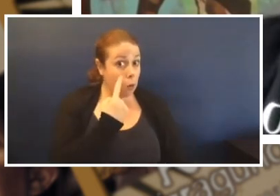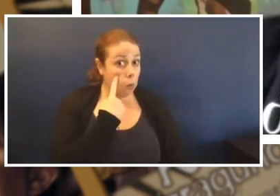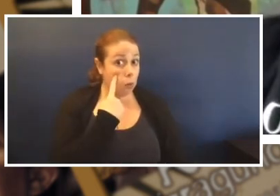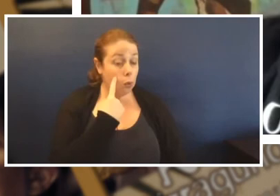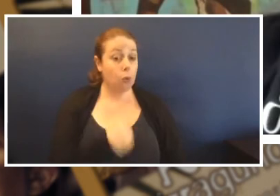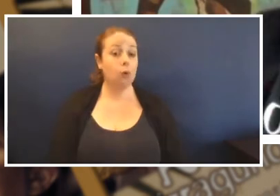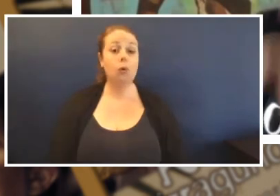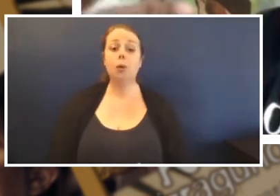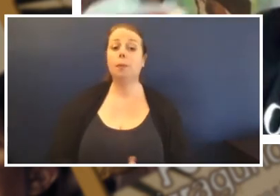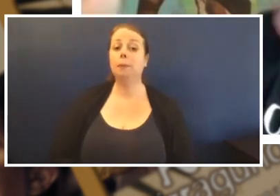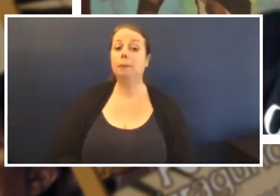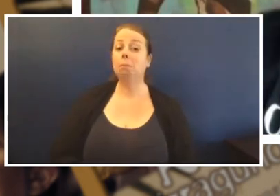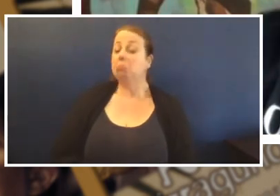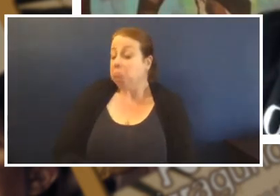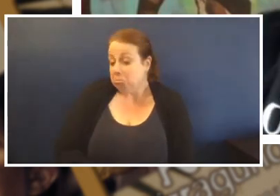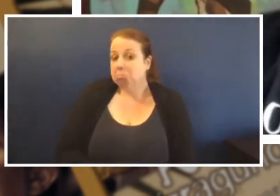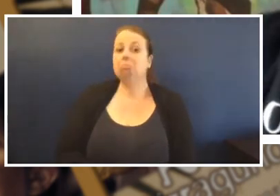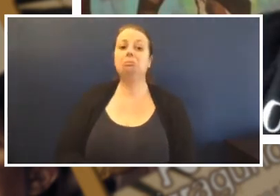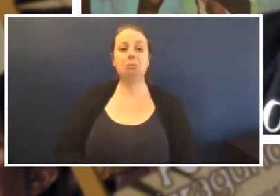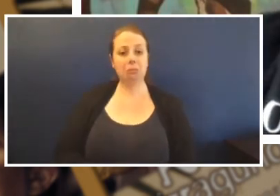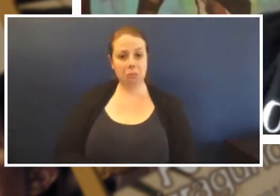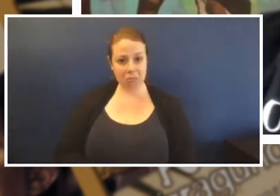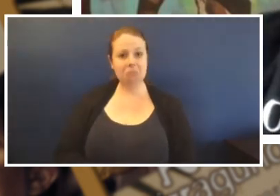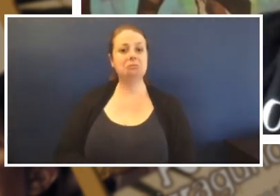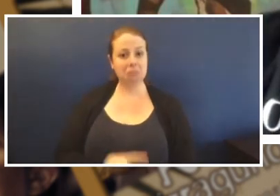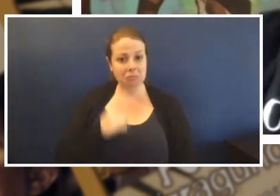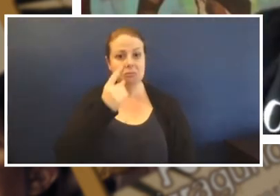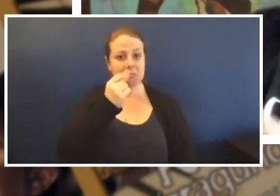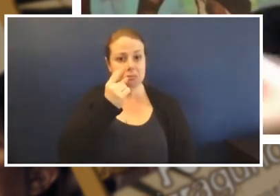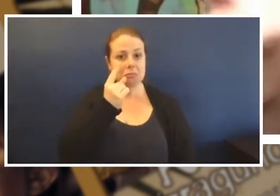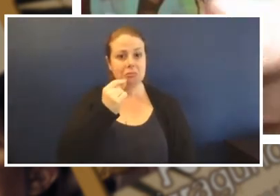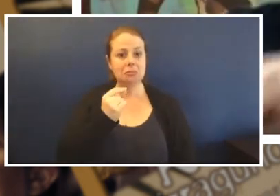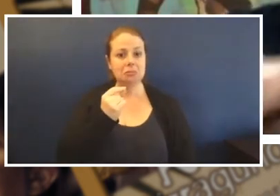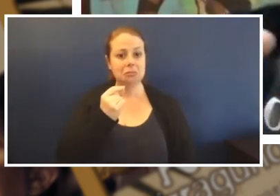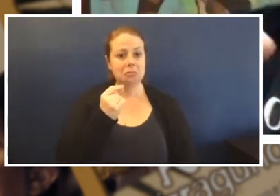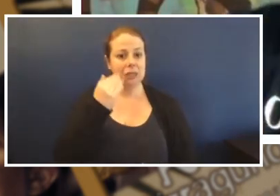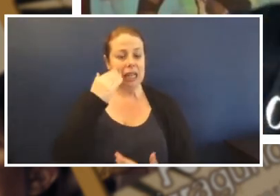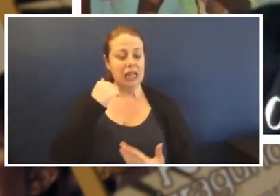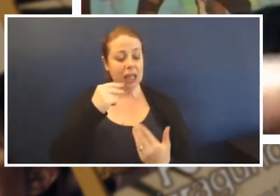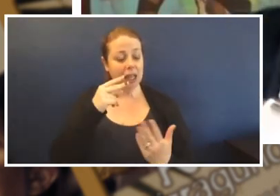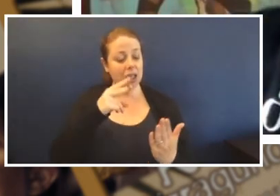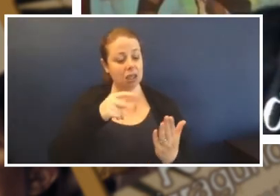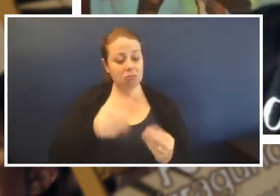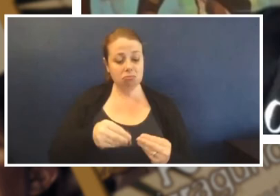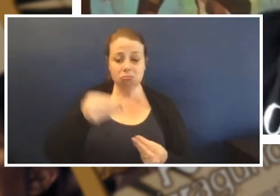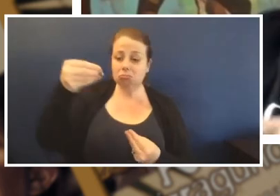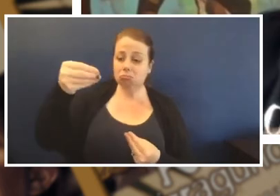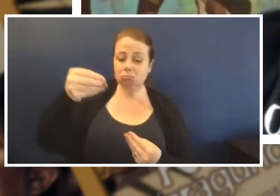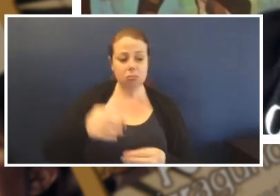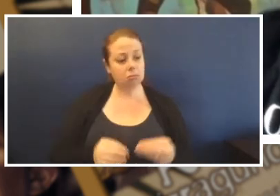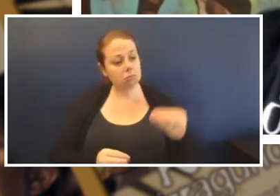Mum said, sure. So the lady's looking through and she's looking at 'Maybe Tomorrow' and